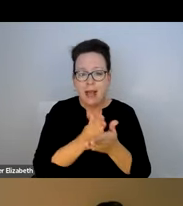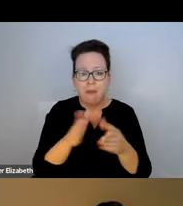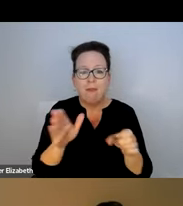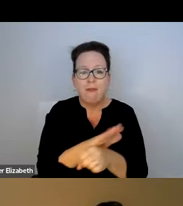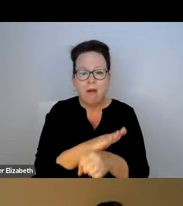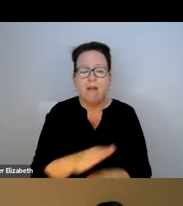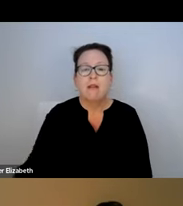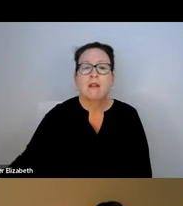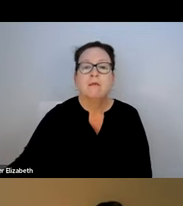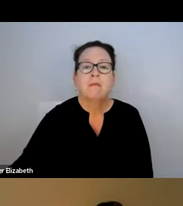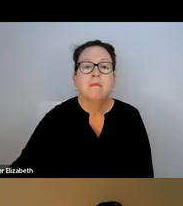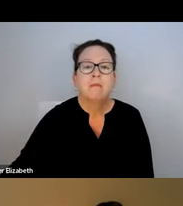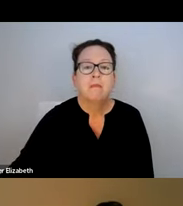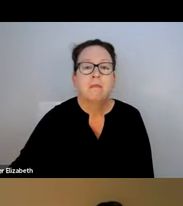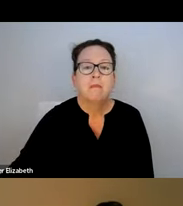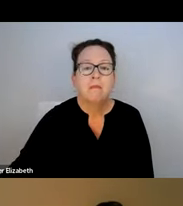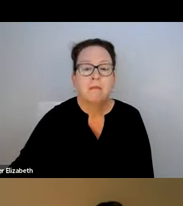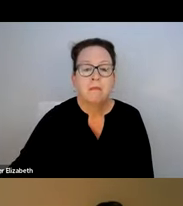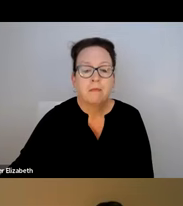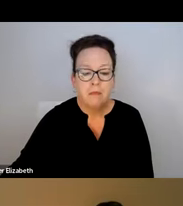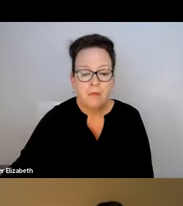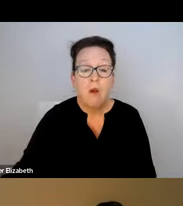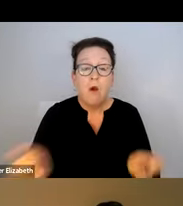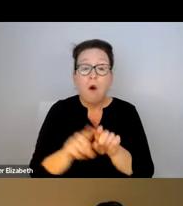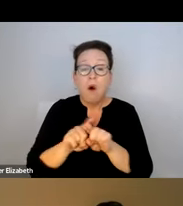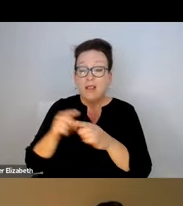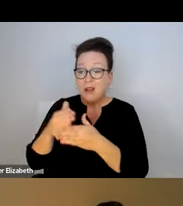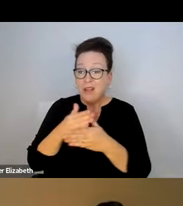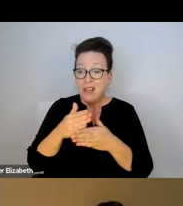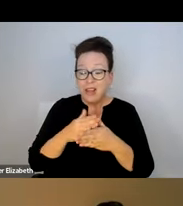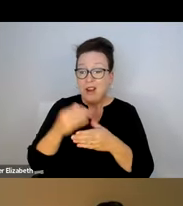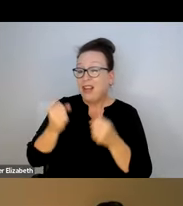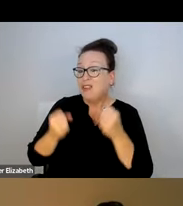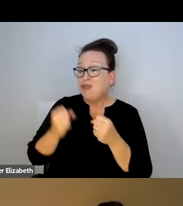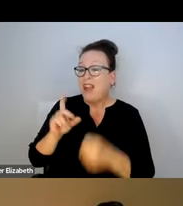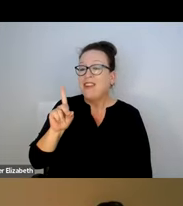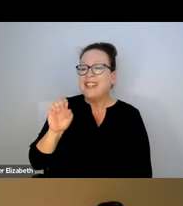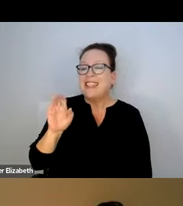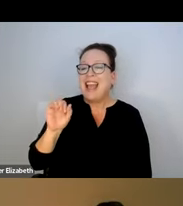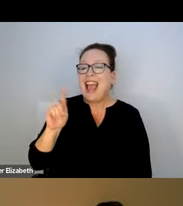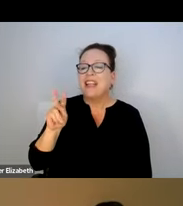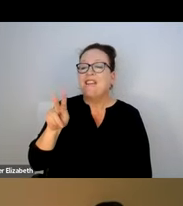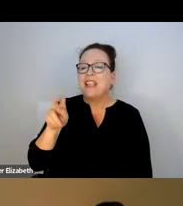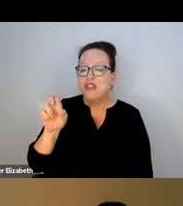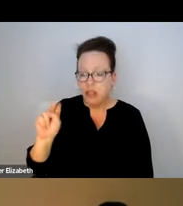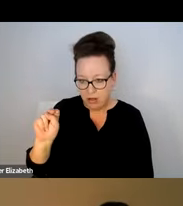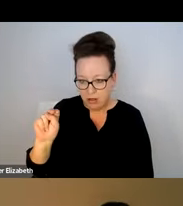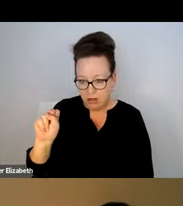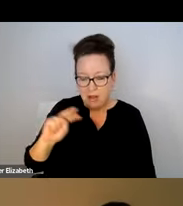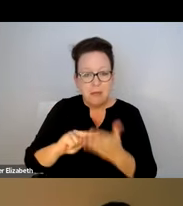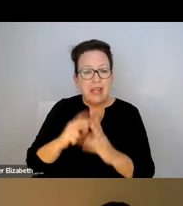DRIVER DENIALS OF SERVICE ANIMAL USERS OCCUR. SECOND, THAT SHARING DRIVER